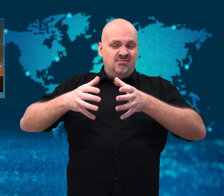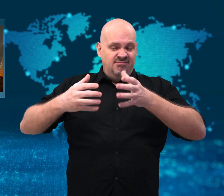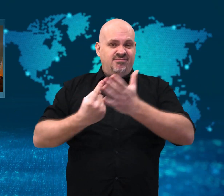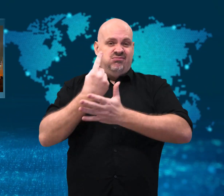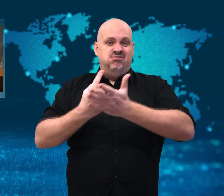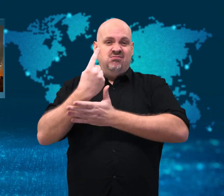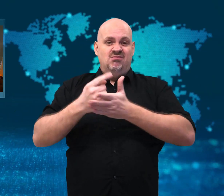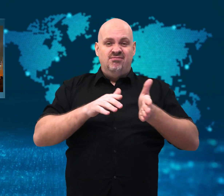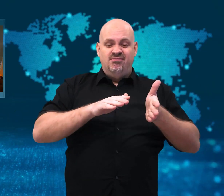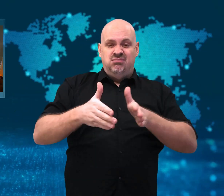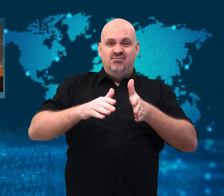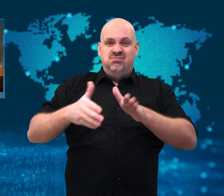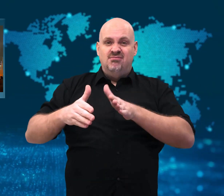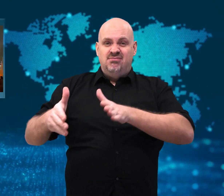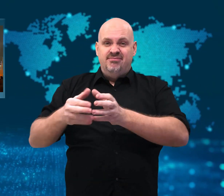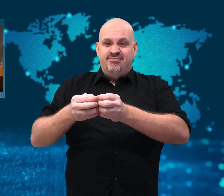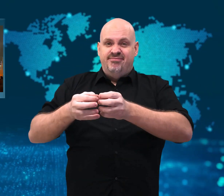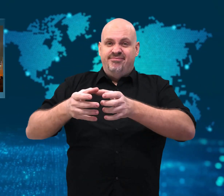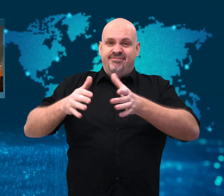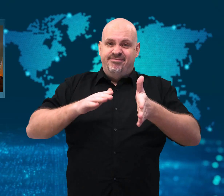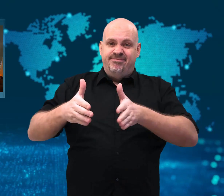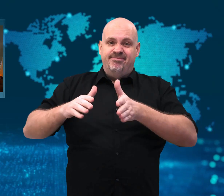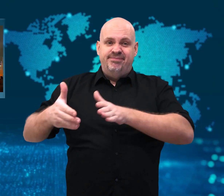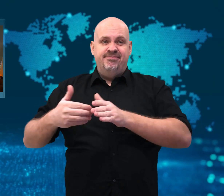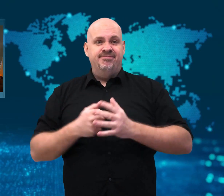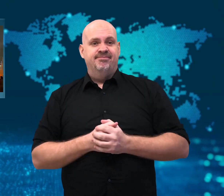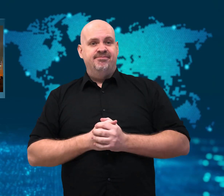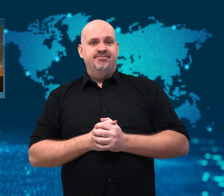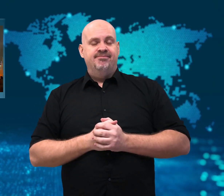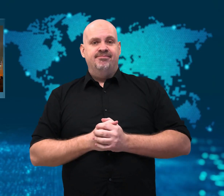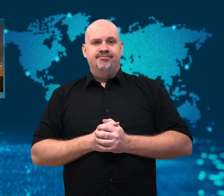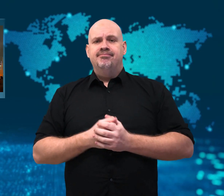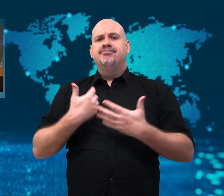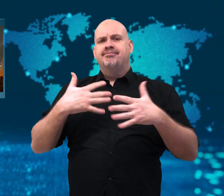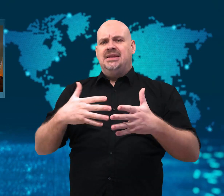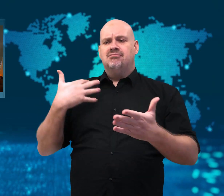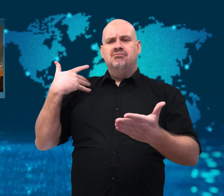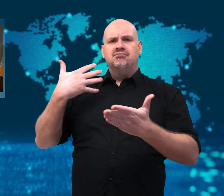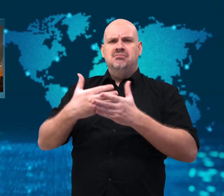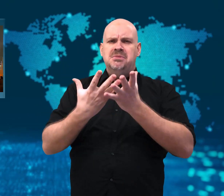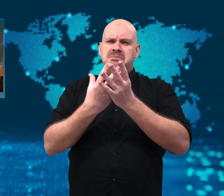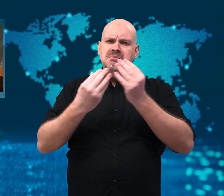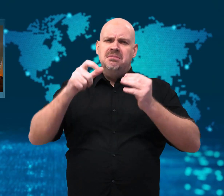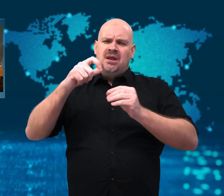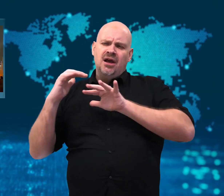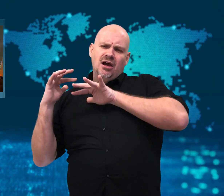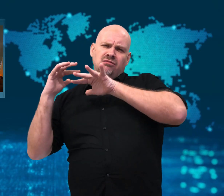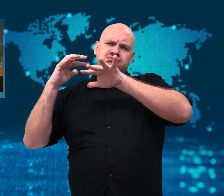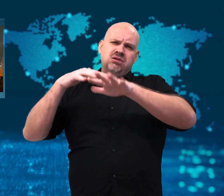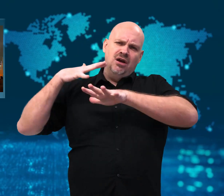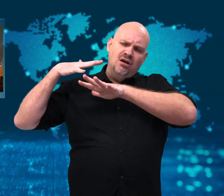Mass protests began in Kazakhstan peacefully over the New Year’s